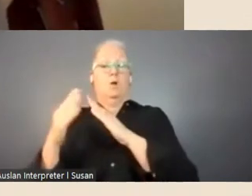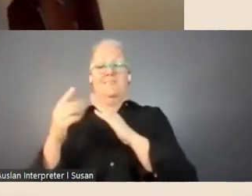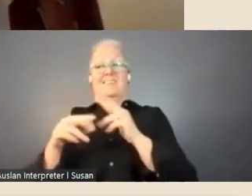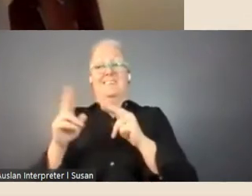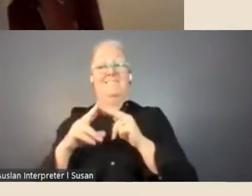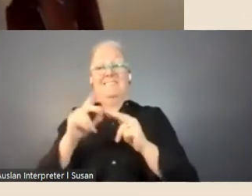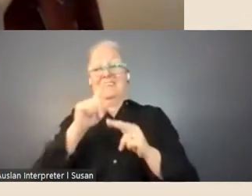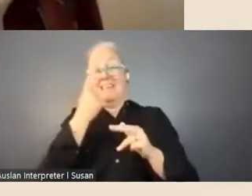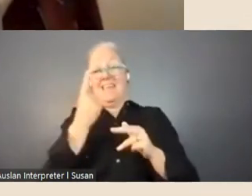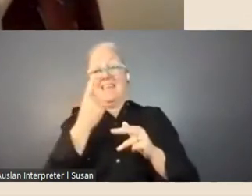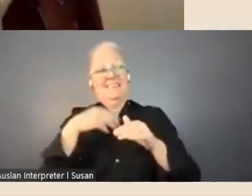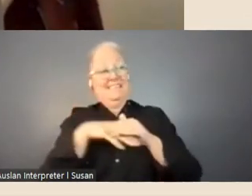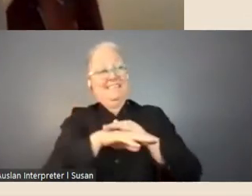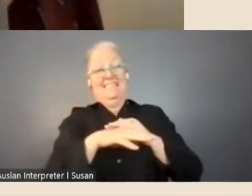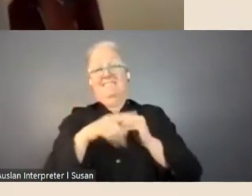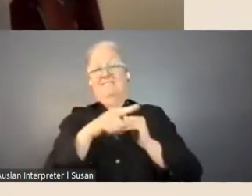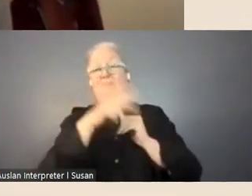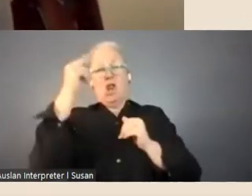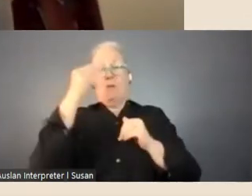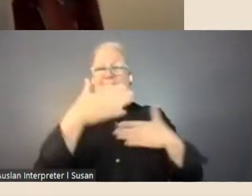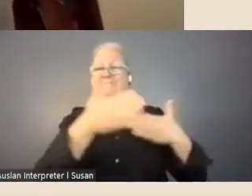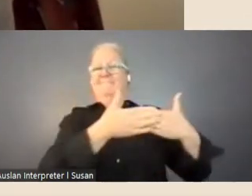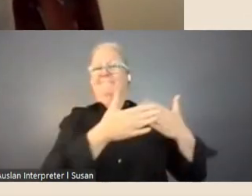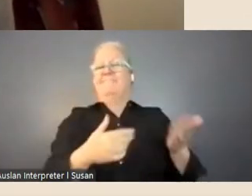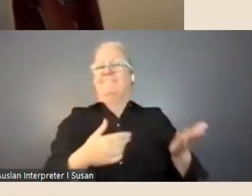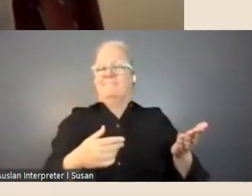once again, and we'll make sure that this is clearly addressed in our Frequently Asked